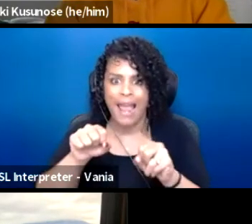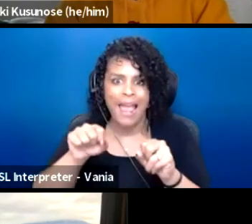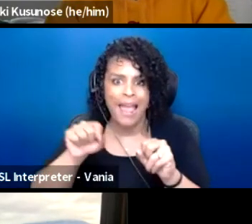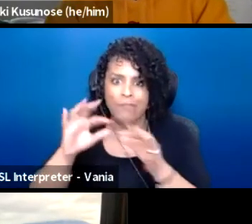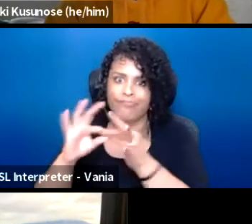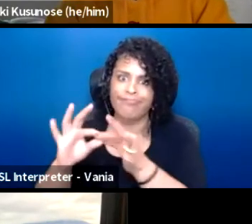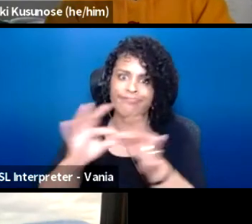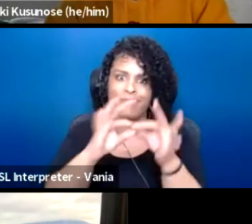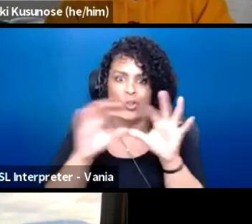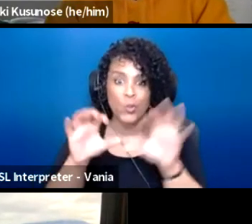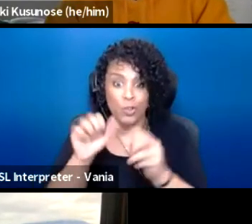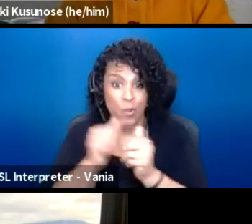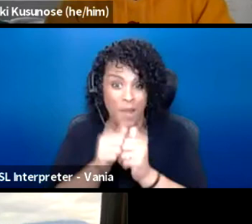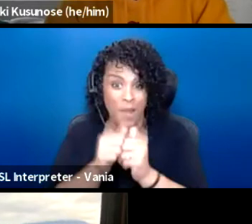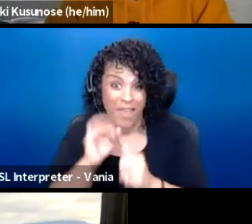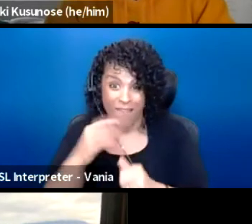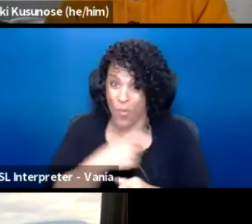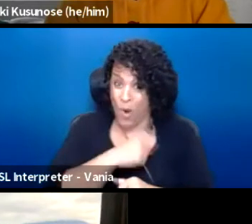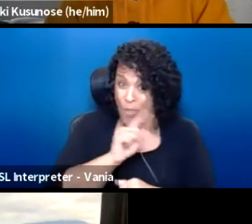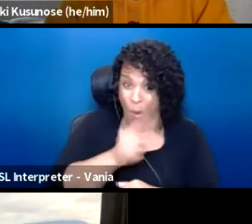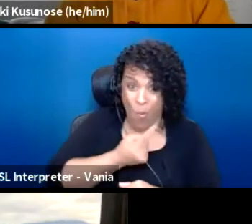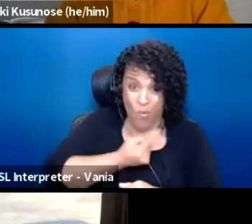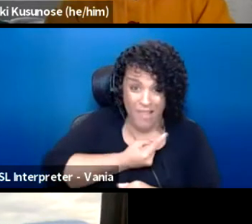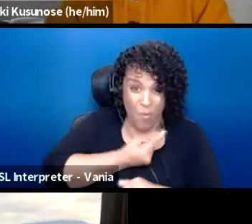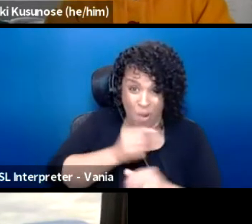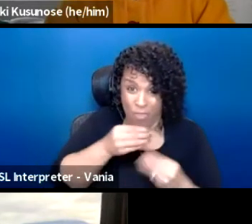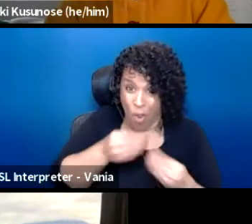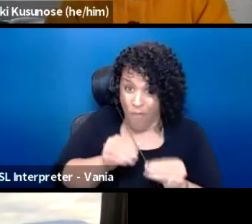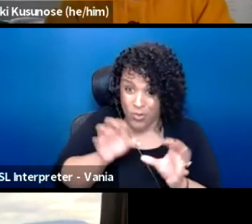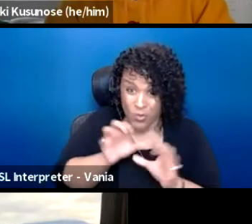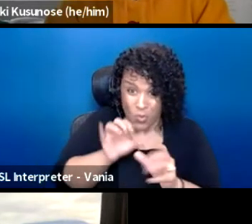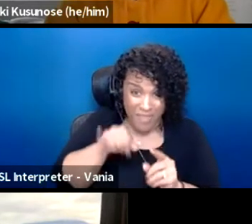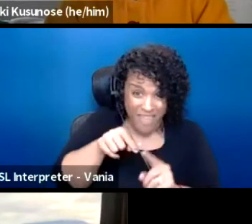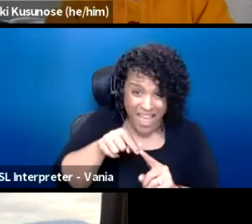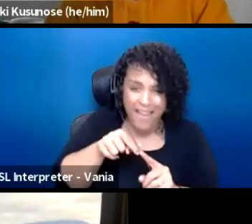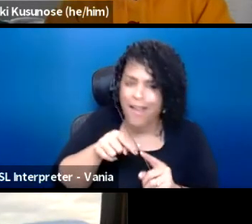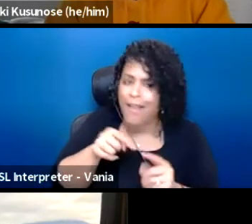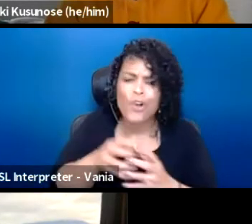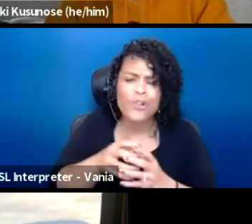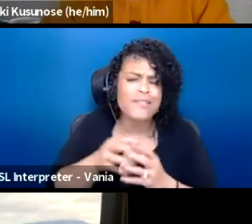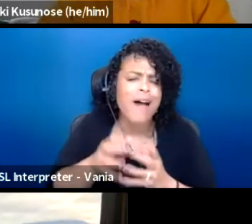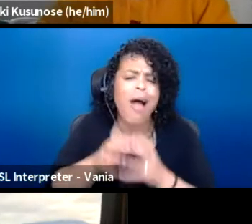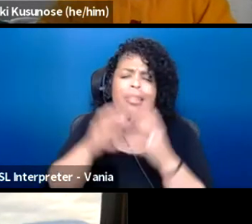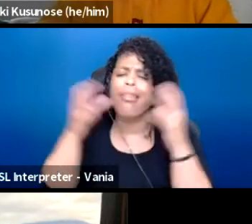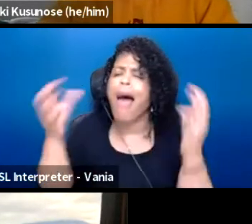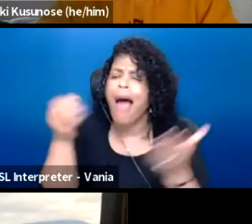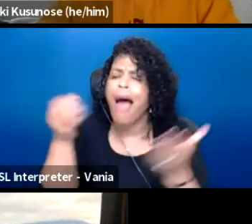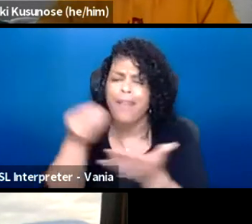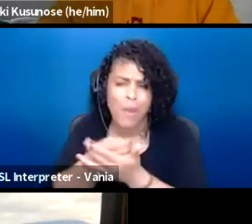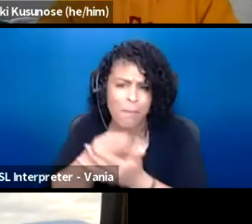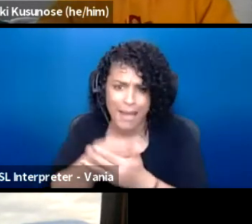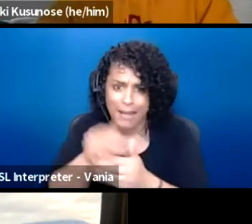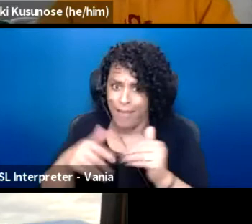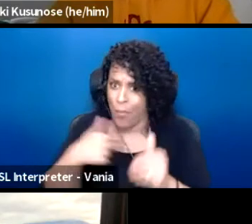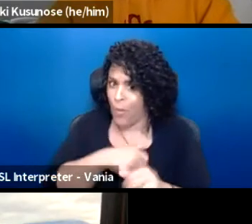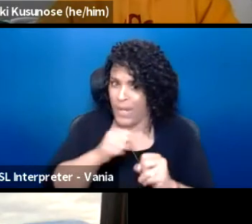Because of where the only office is doing this, there's so much more funding out there for everybody than what we can provide is not gonna be enough leverage.